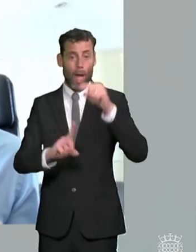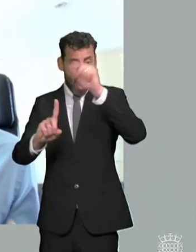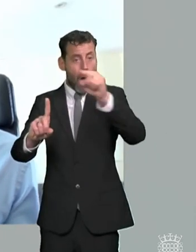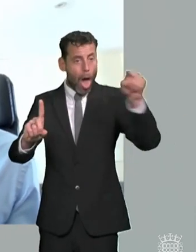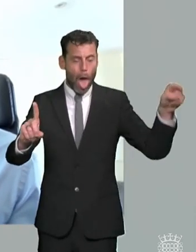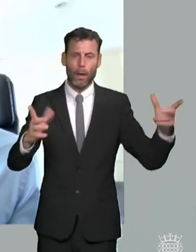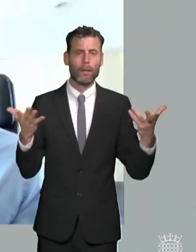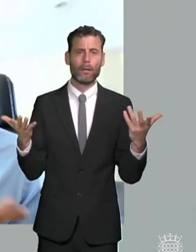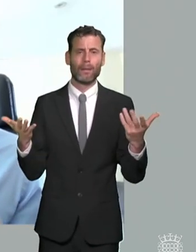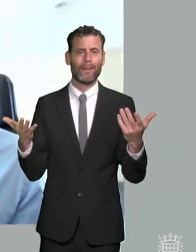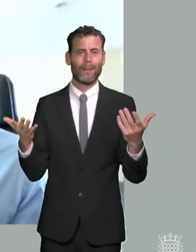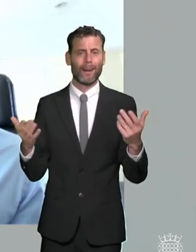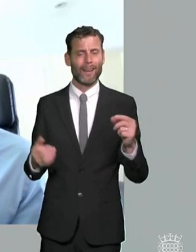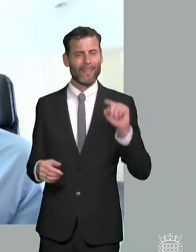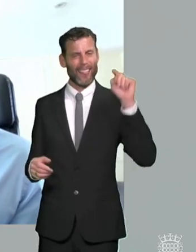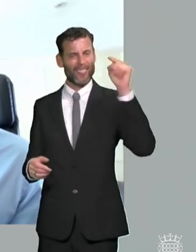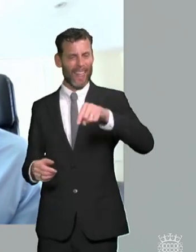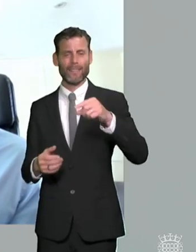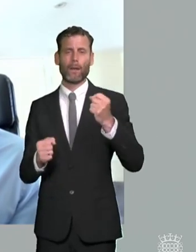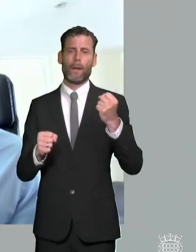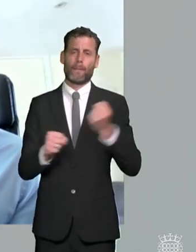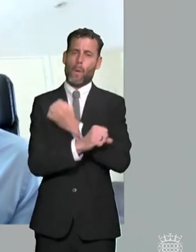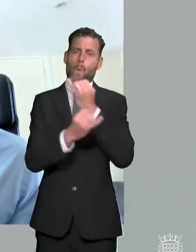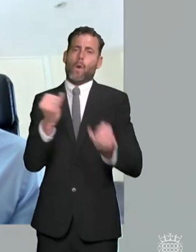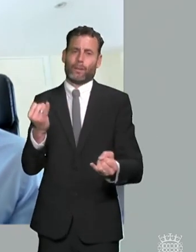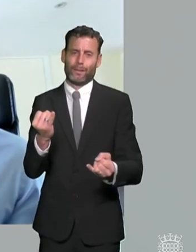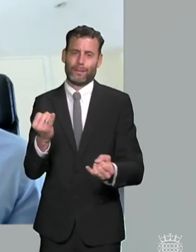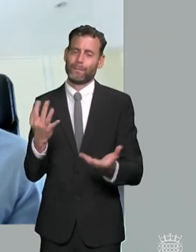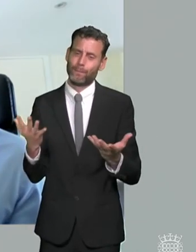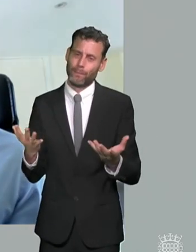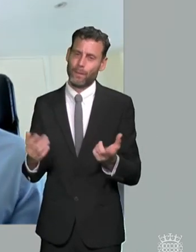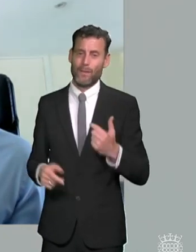be able to get and this is actually an area where i think that the um you know